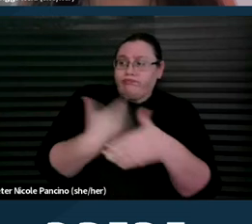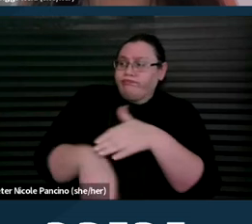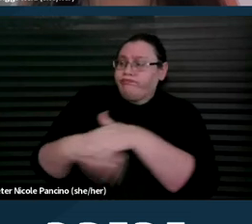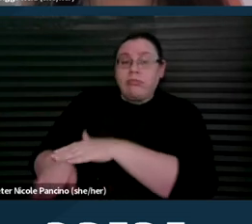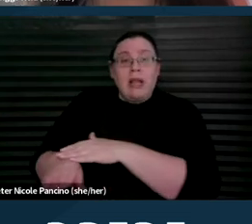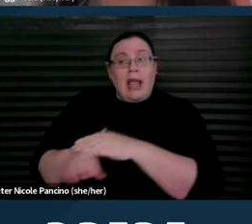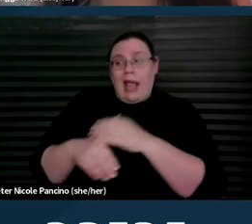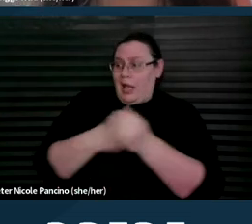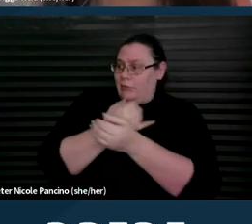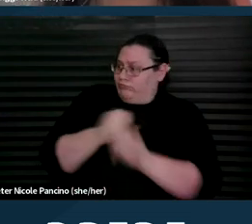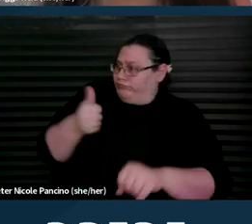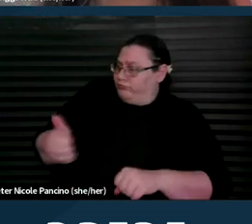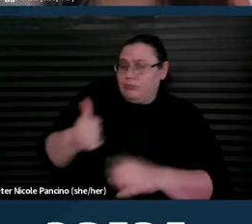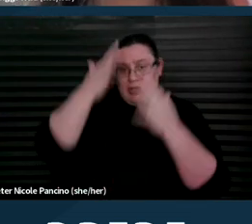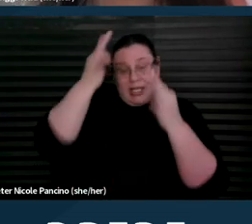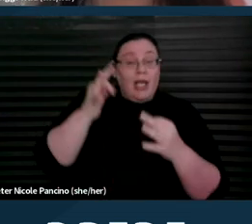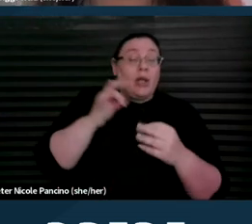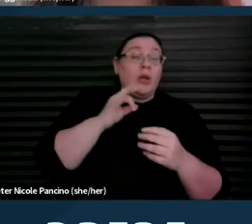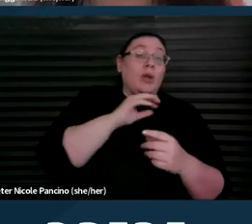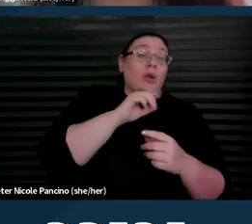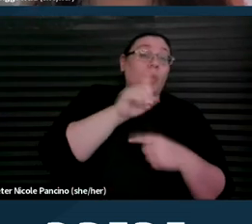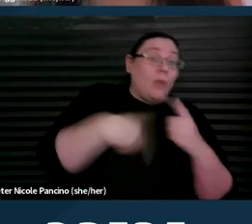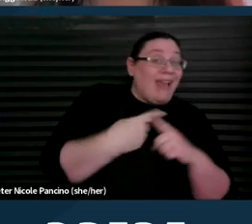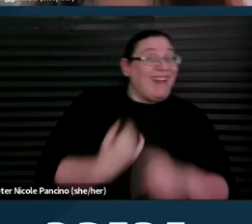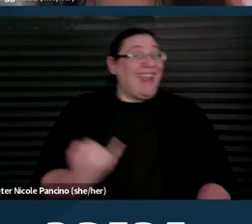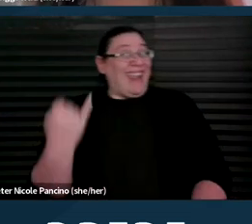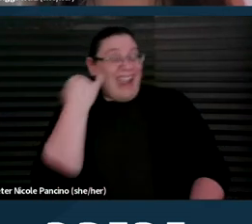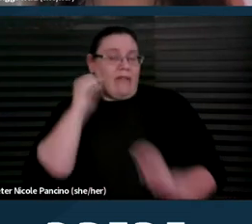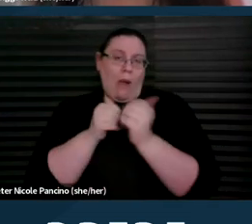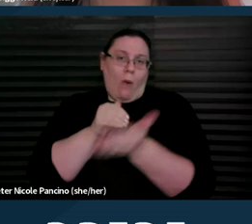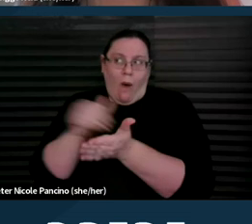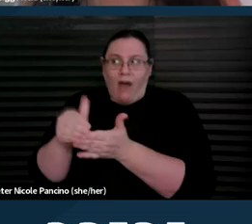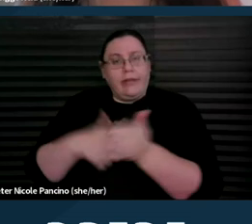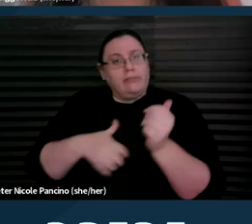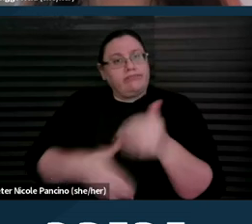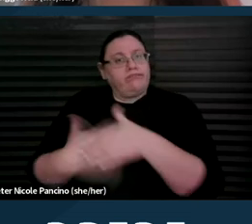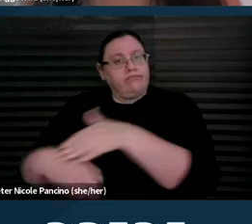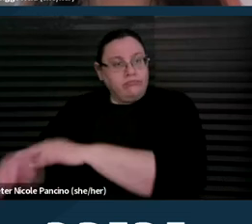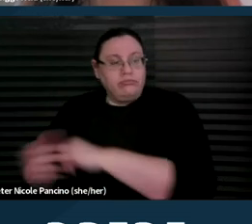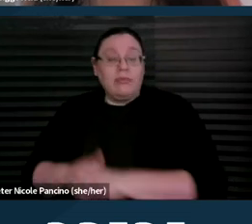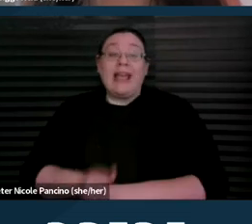if when, and how often to do so." Maintaining sexual and reproductive health requires